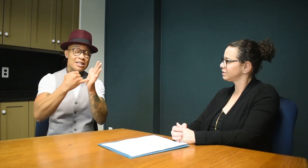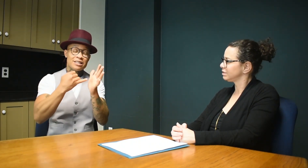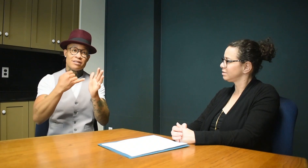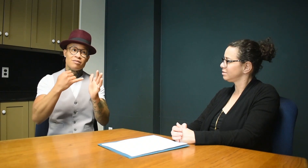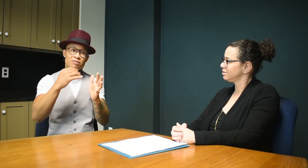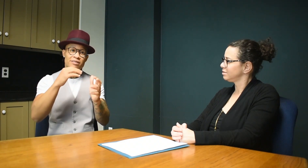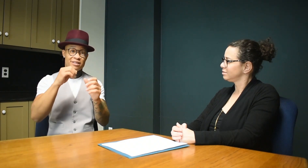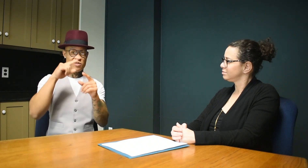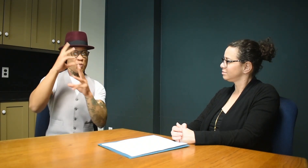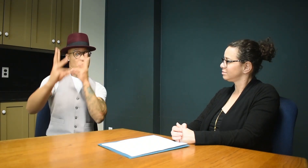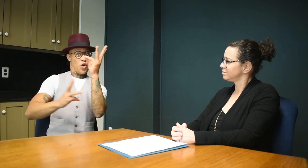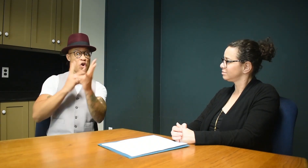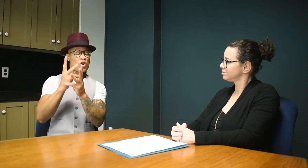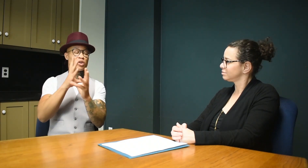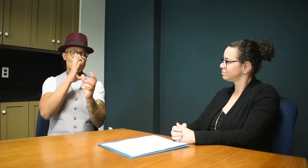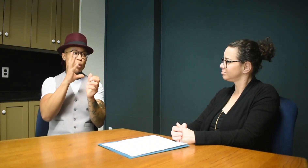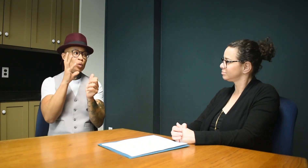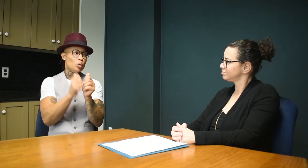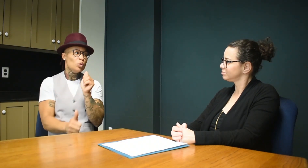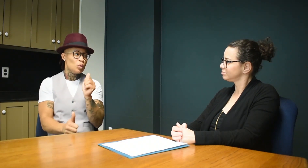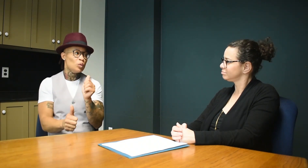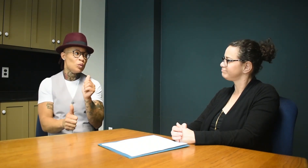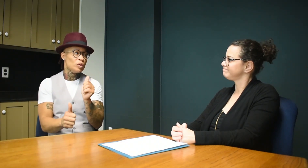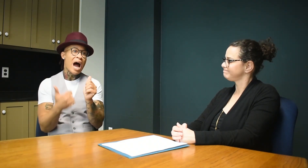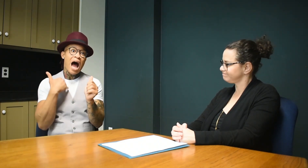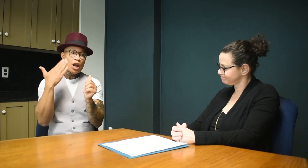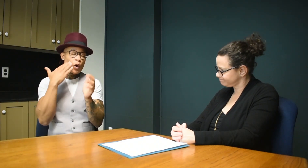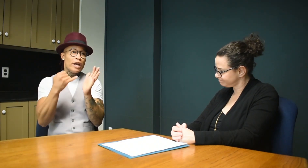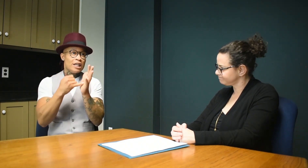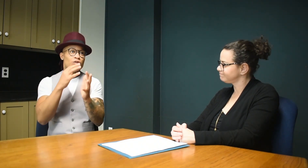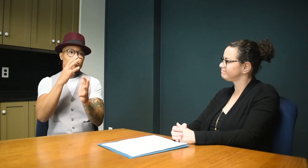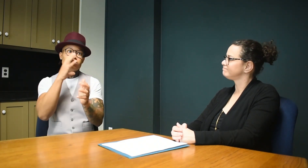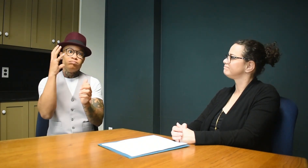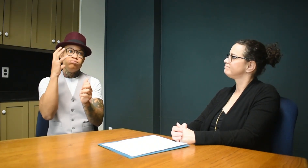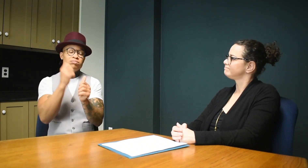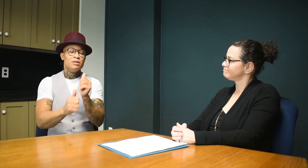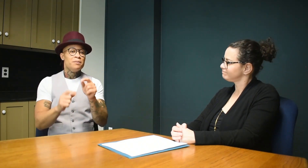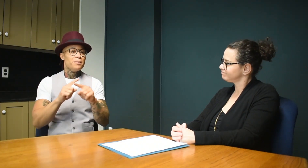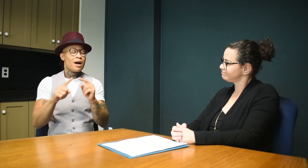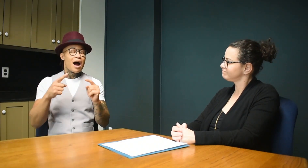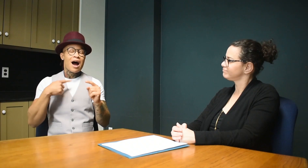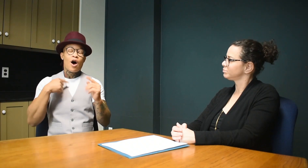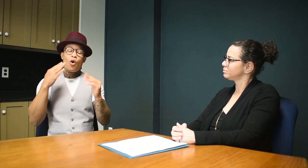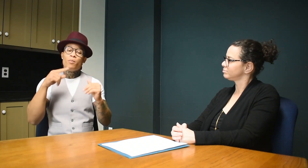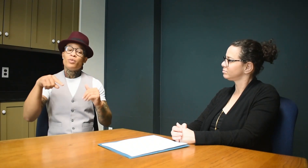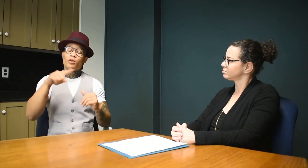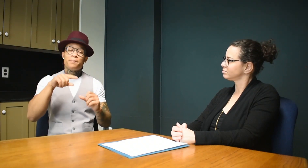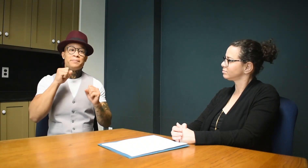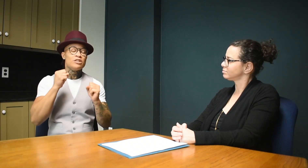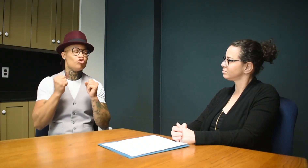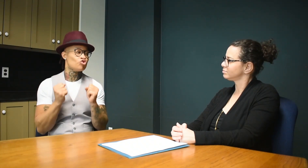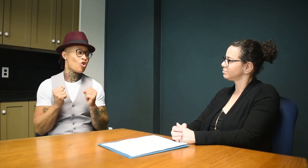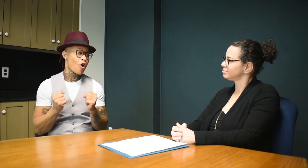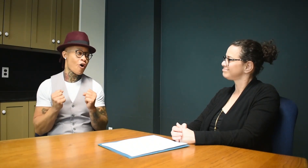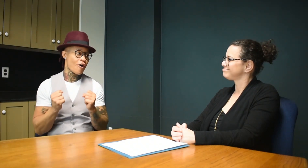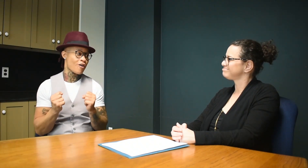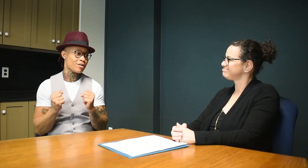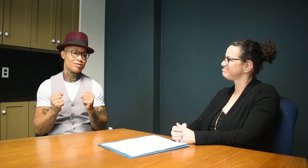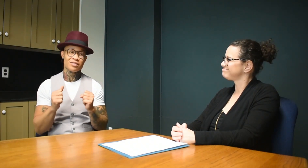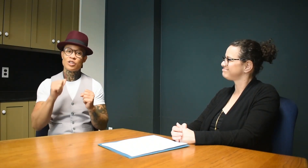However, I know it's a cruel world I know its cruel. But I want you to be strong.